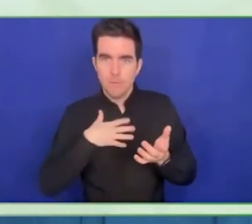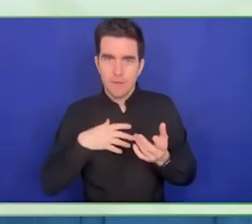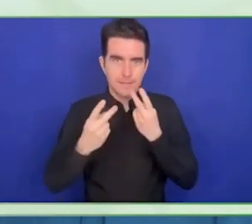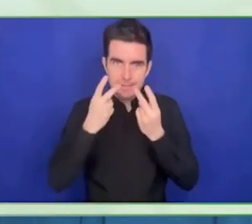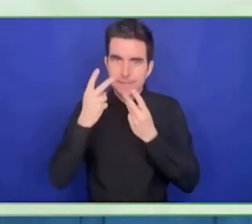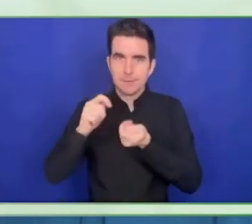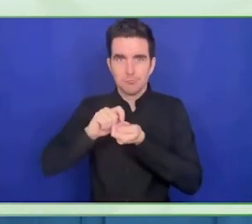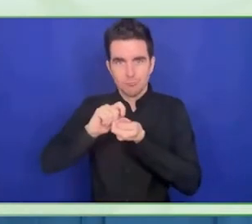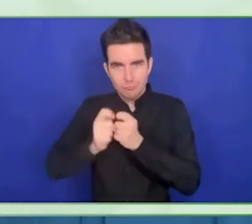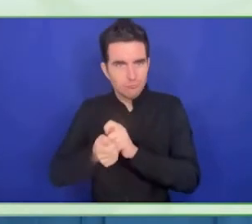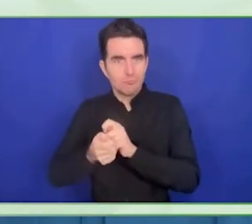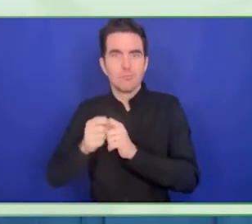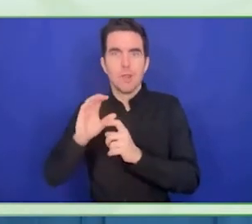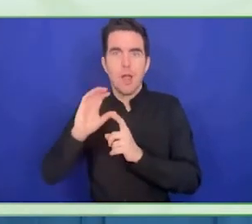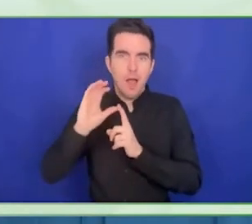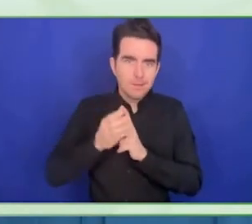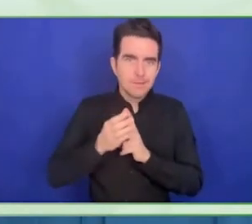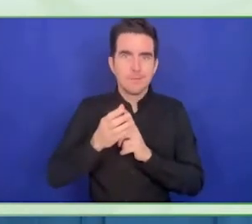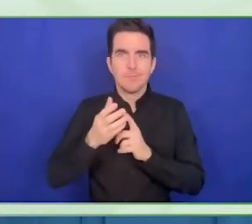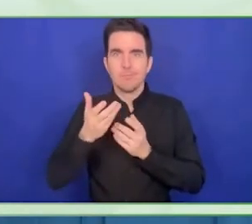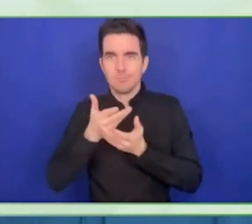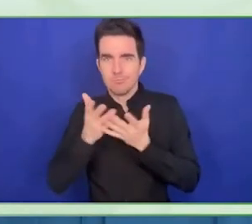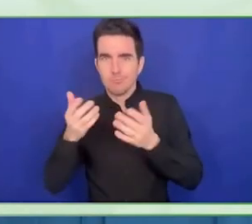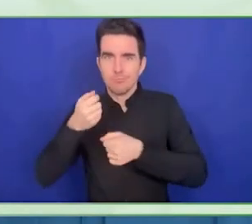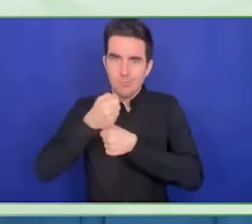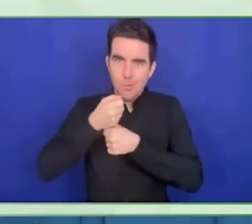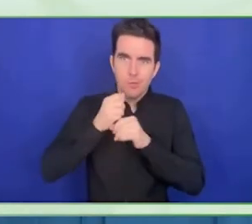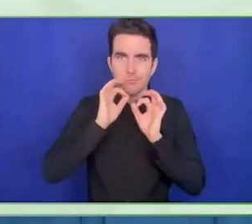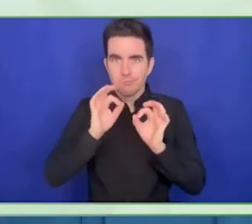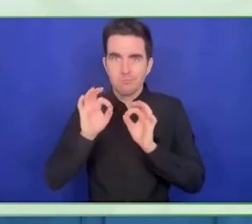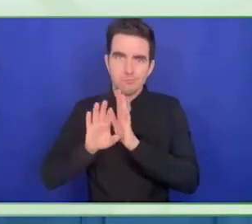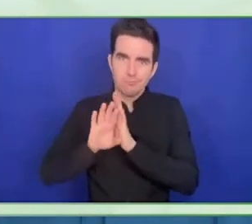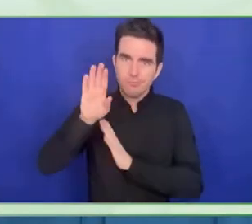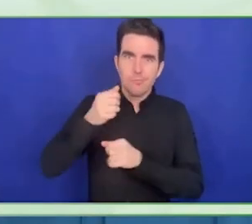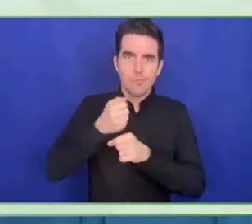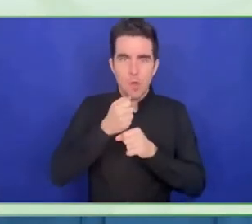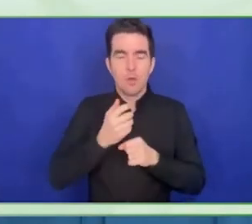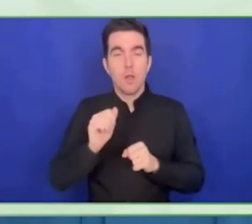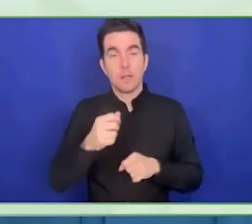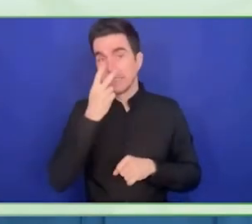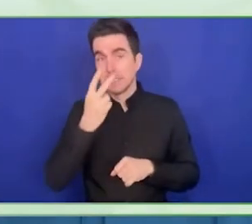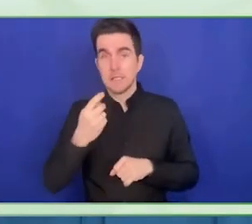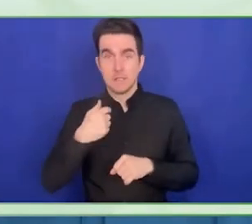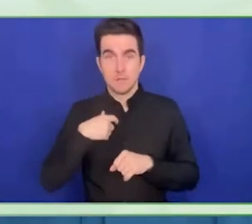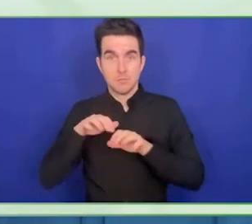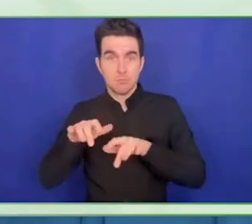A signature grant program are two years and we give away over half $1,